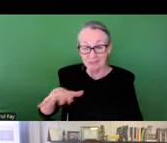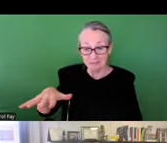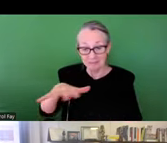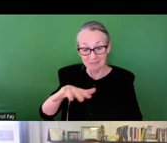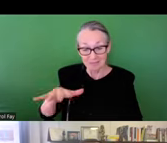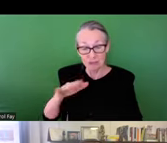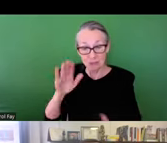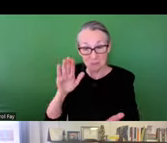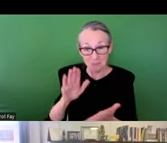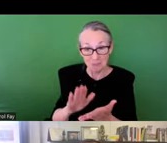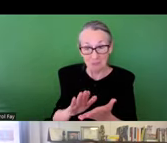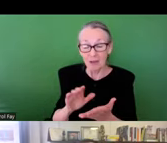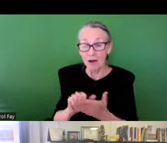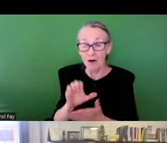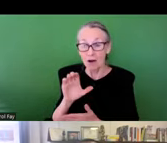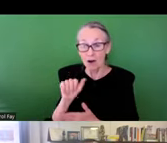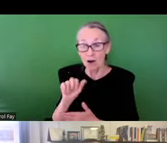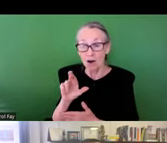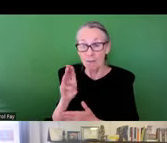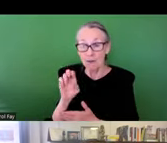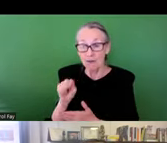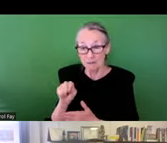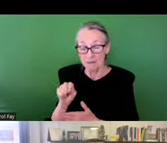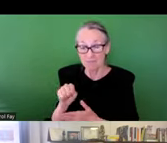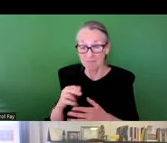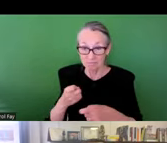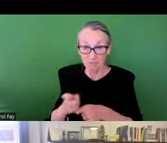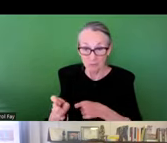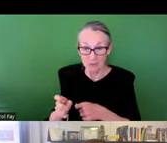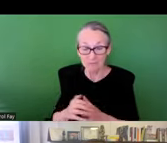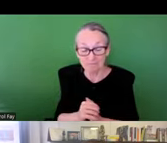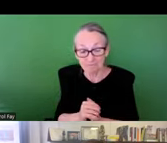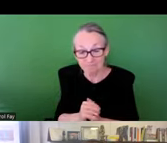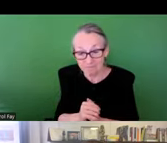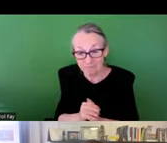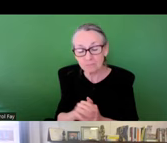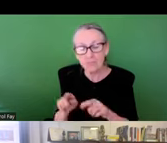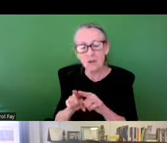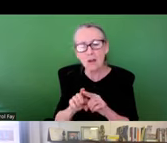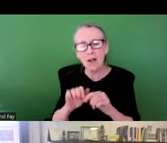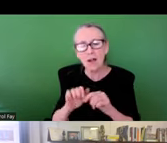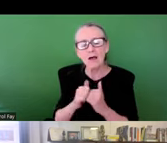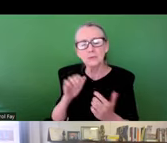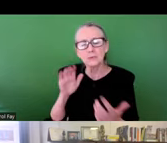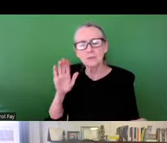we might preserve natural and green spaces and minimize our carbon footprint . We also think about the role in infrastructure and modifying